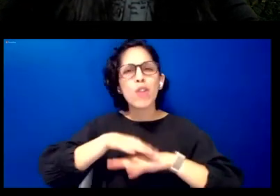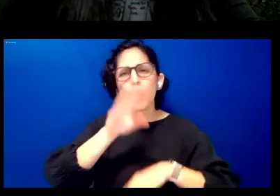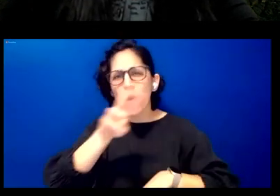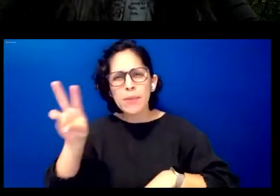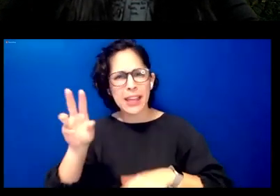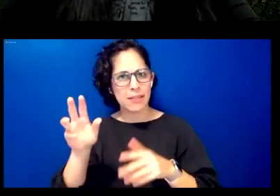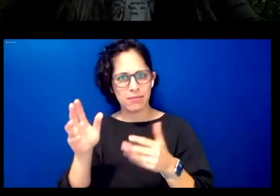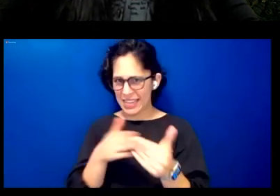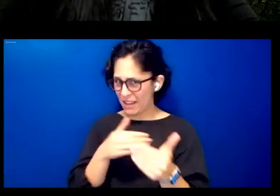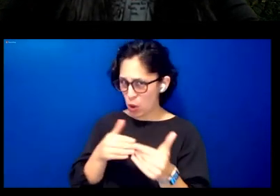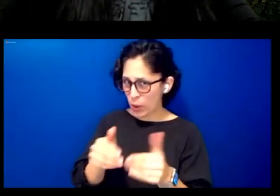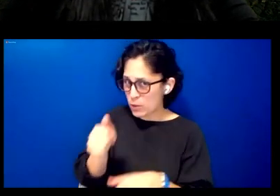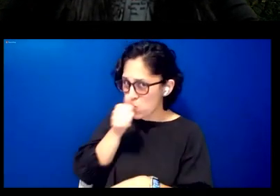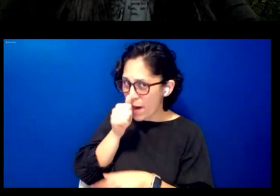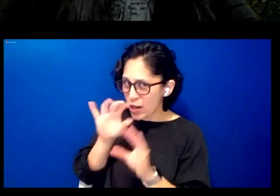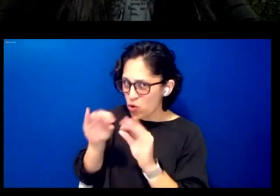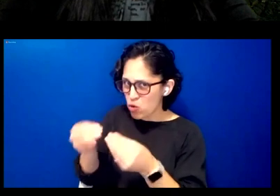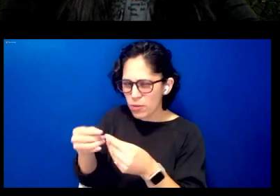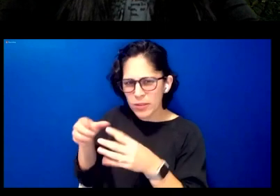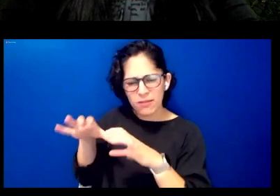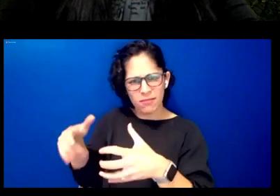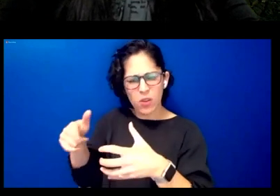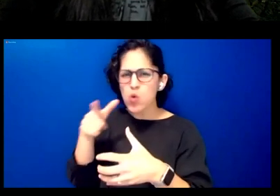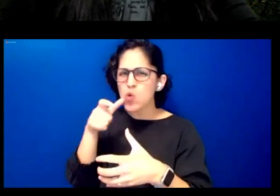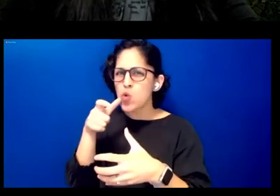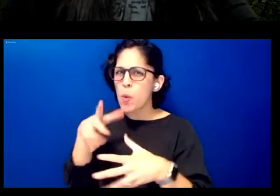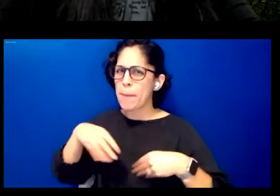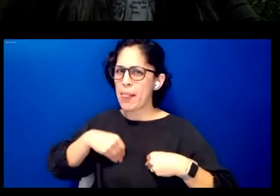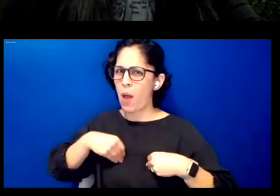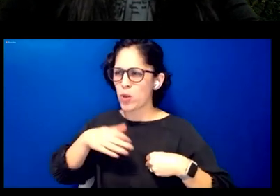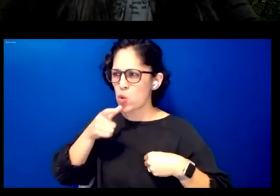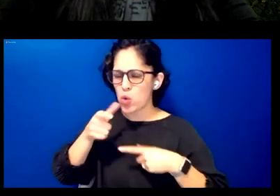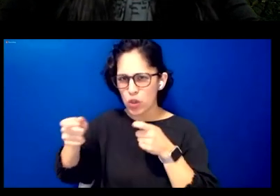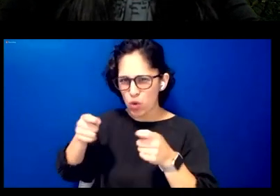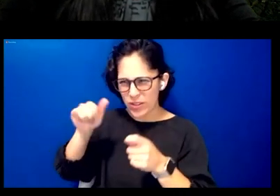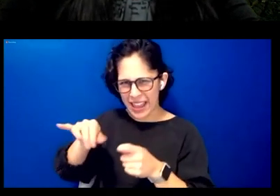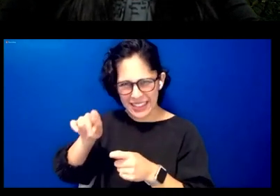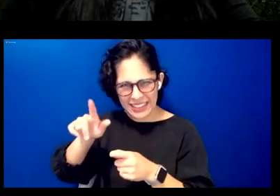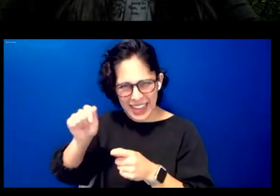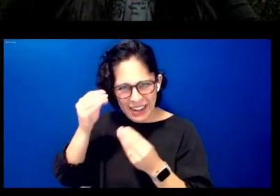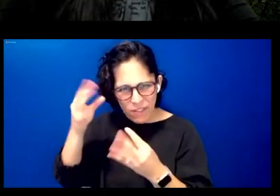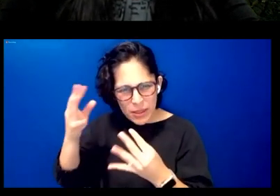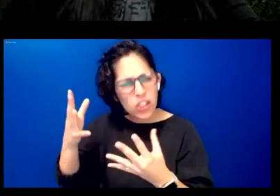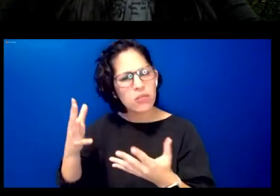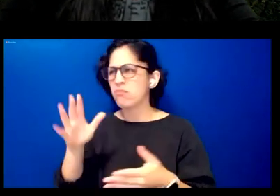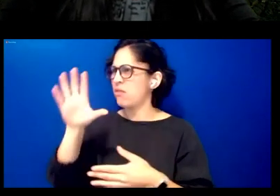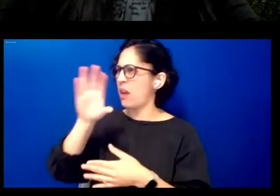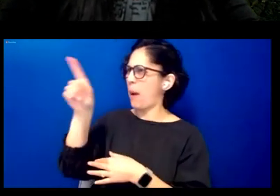this data belong to now what can these companies do with our so-called data and what does that